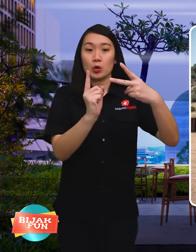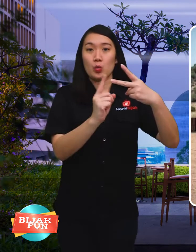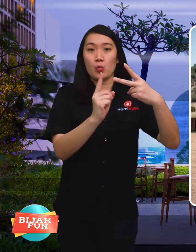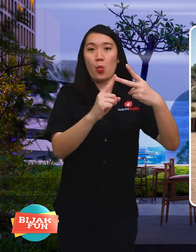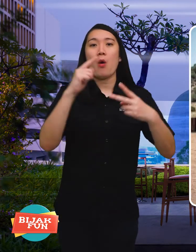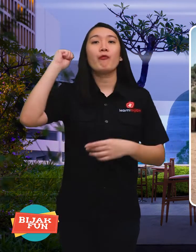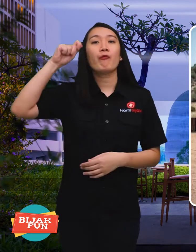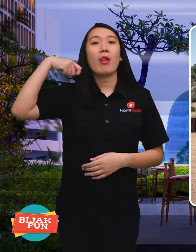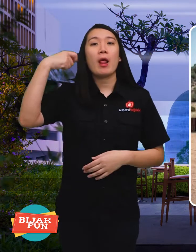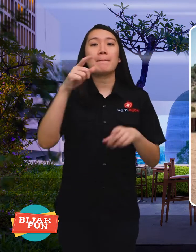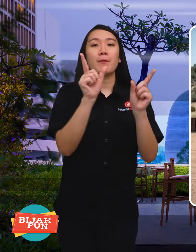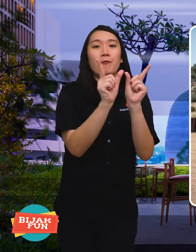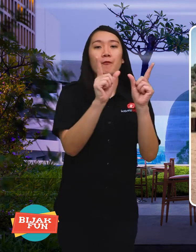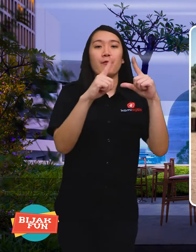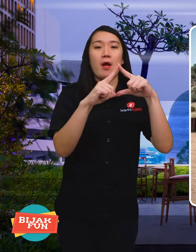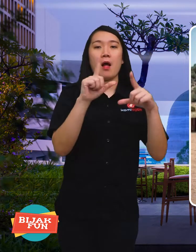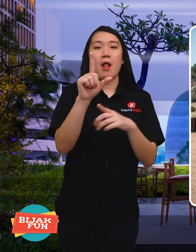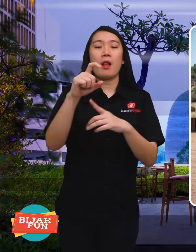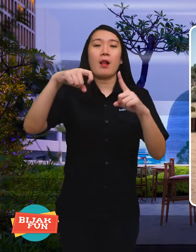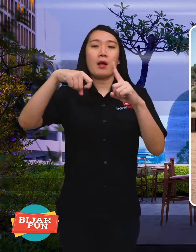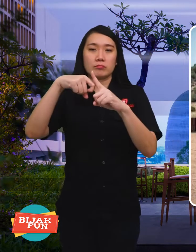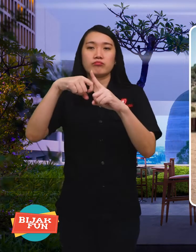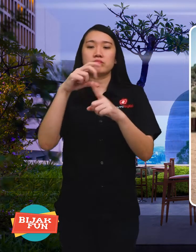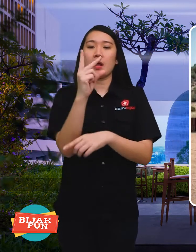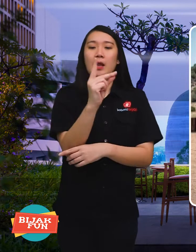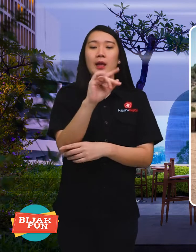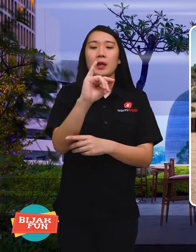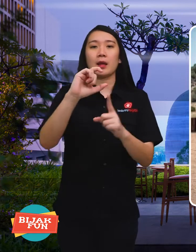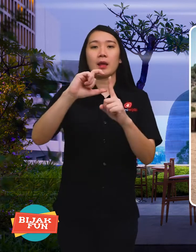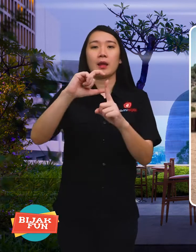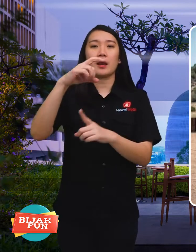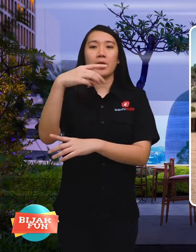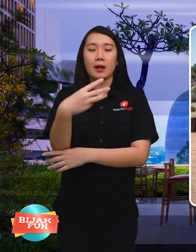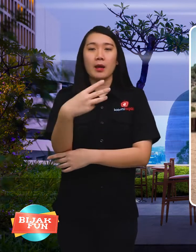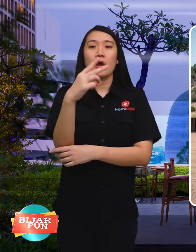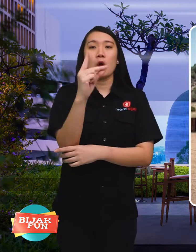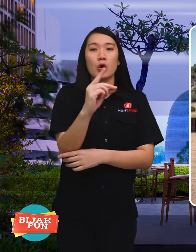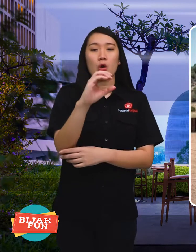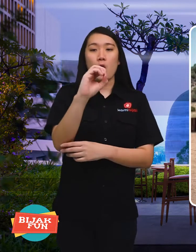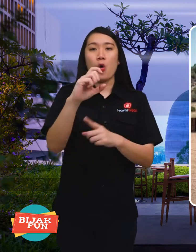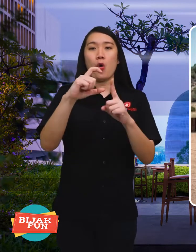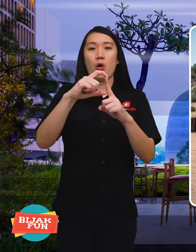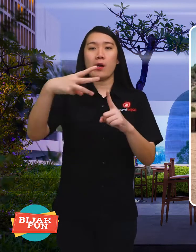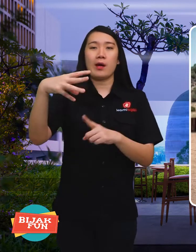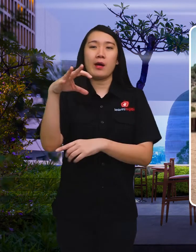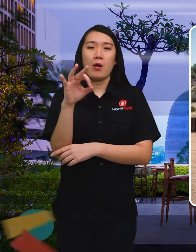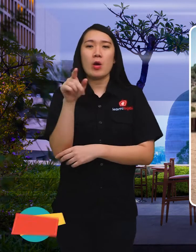Second, Walk, Ride, Rodeo.